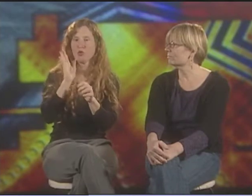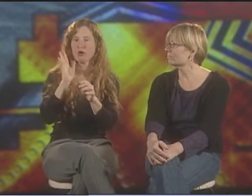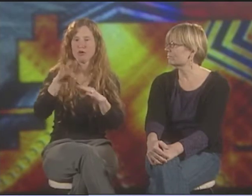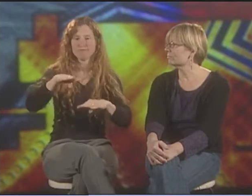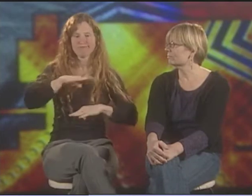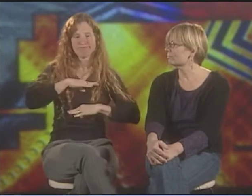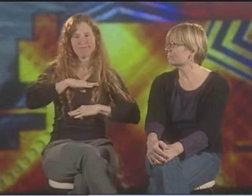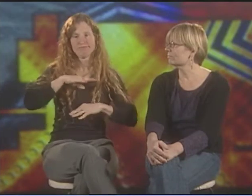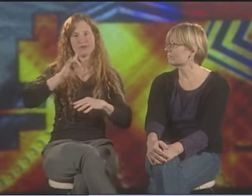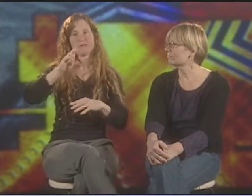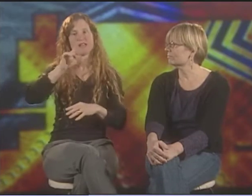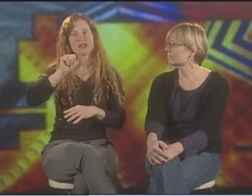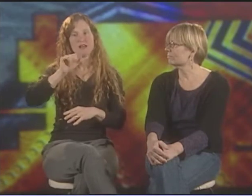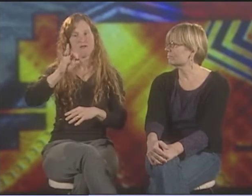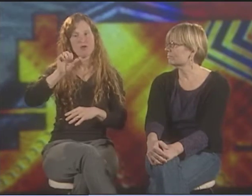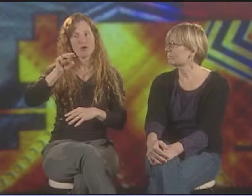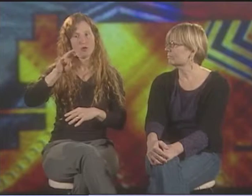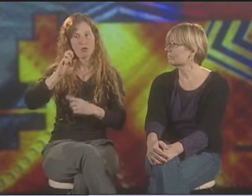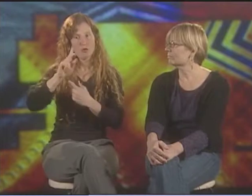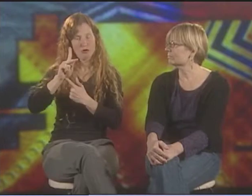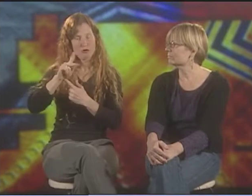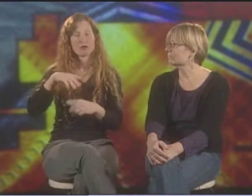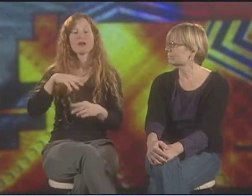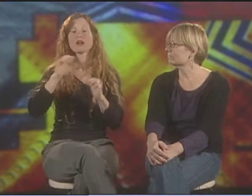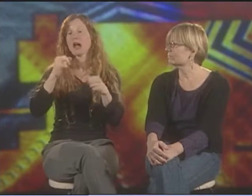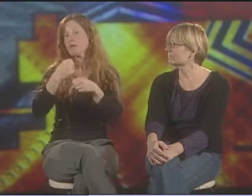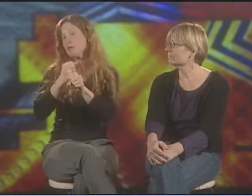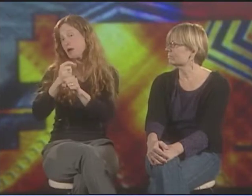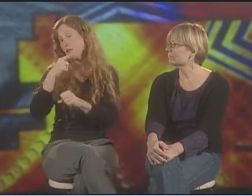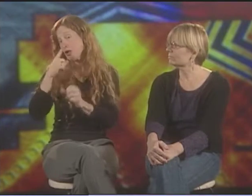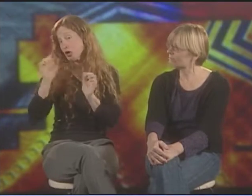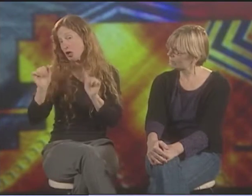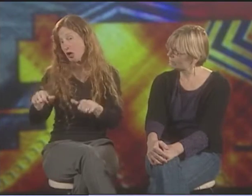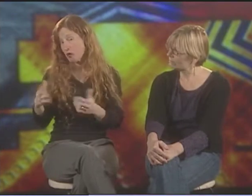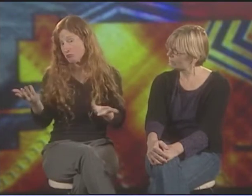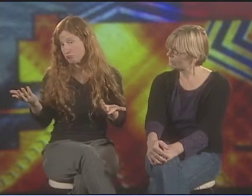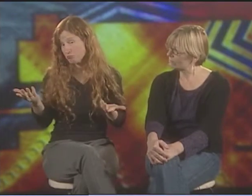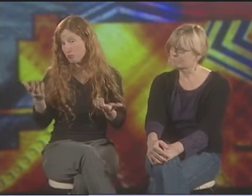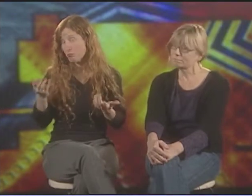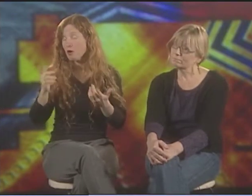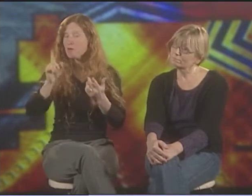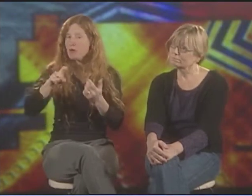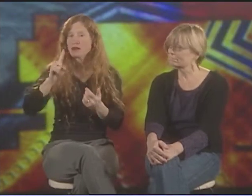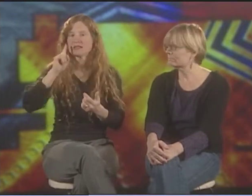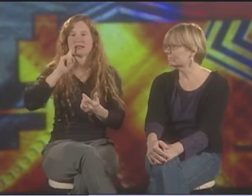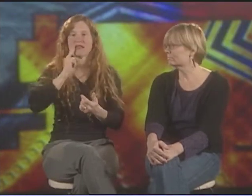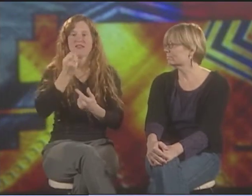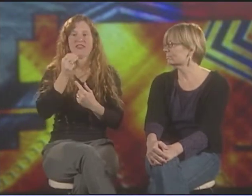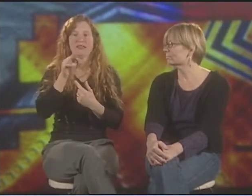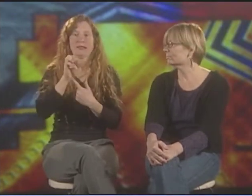AND IN THIS MANIFESTO THEY DESCRIBE WHAT ELEMENTS THE WORK HAS TO HAVE, THE CRITERIA TO SATISFY TO BE CONSIDERED DE'VIA.